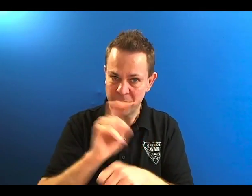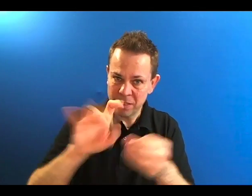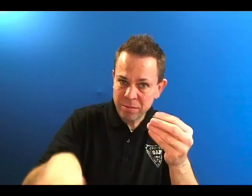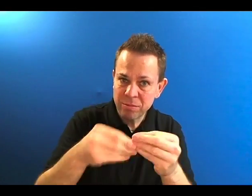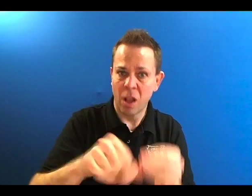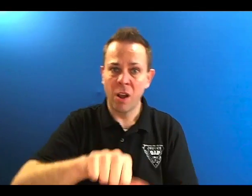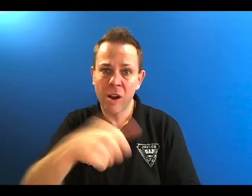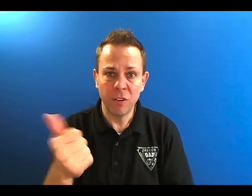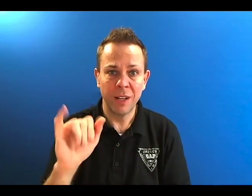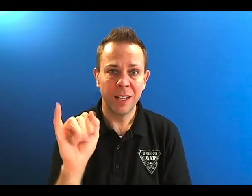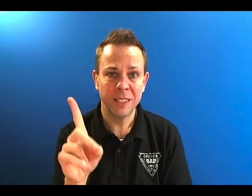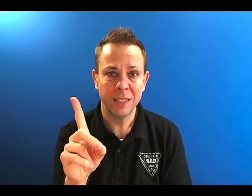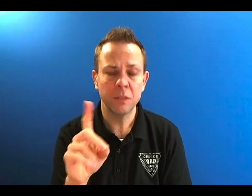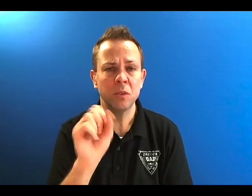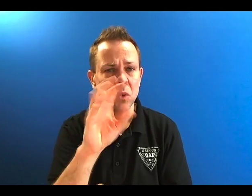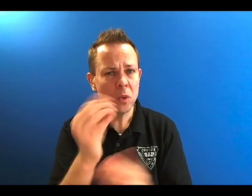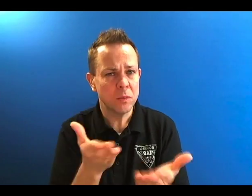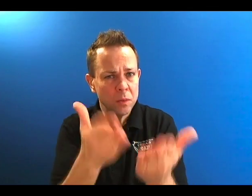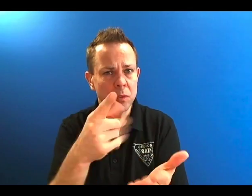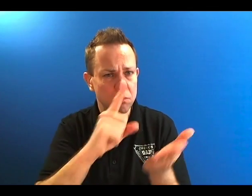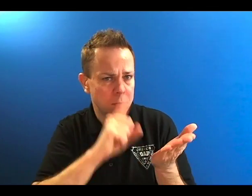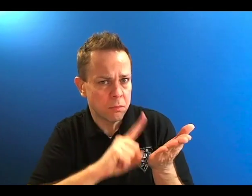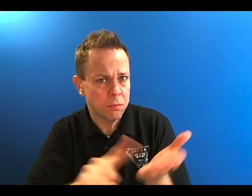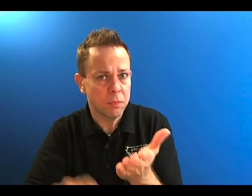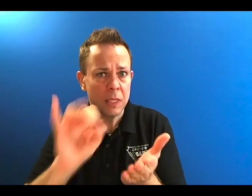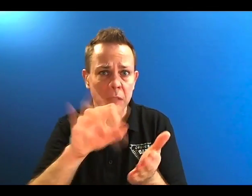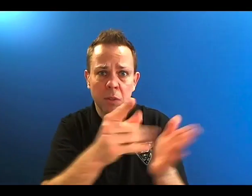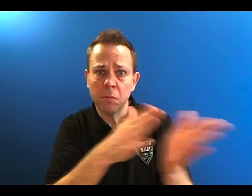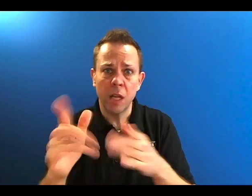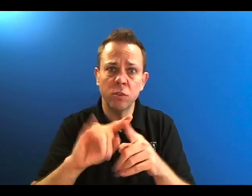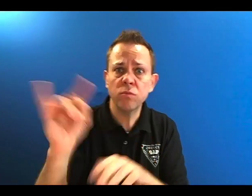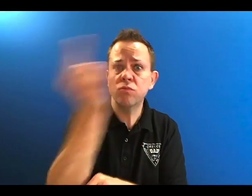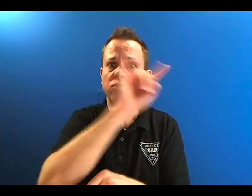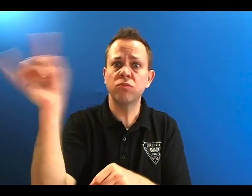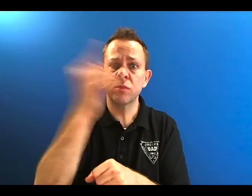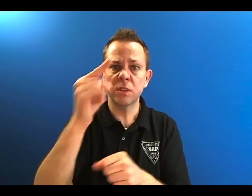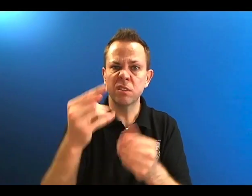The government may require another identification card to be able to travel in or out of our state. You are encouraged to check into this and prepare if